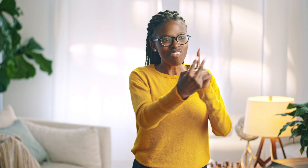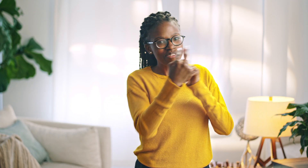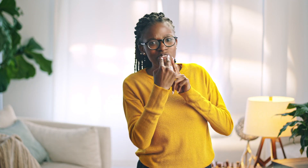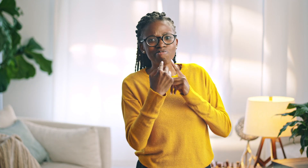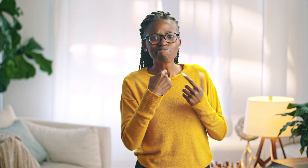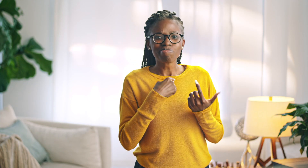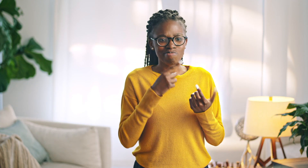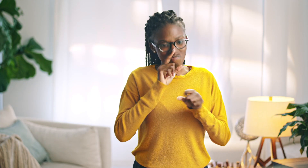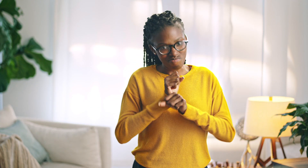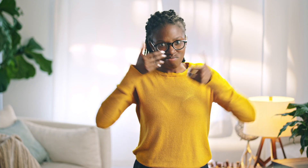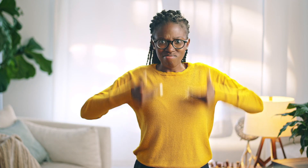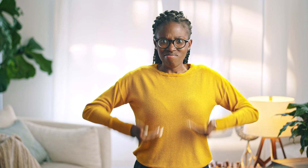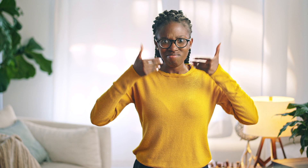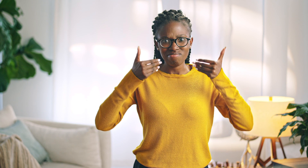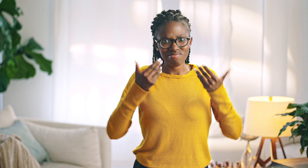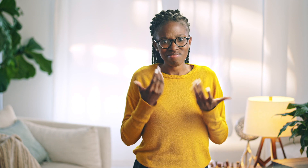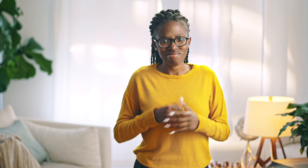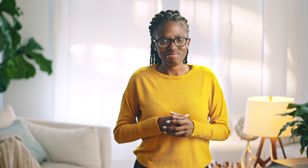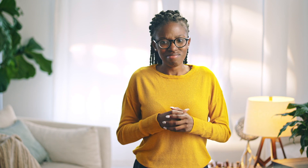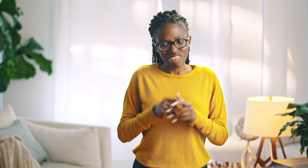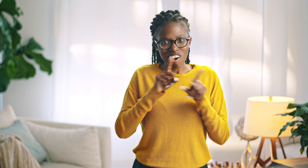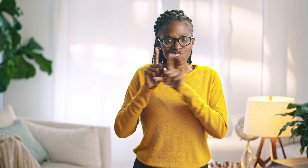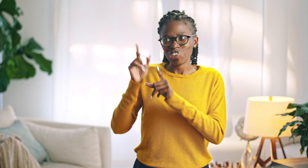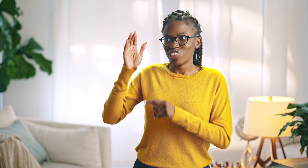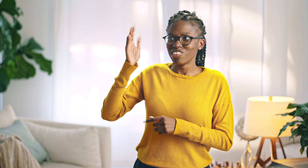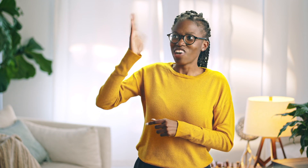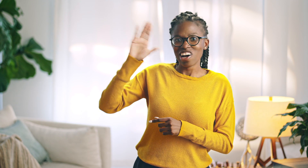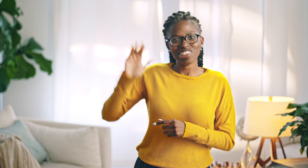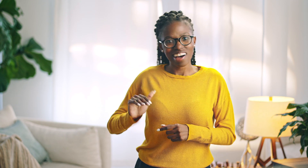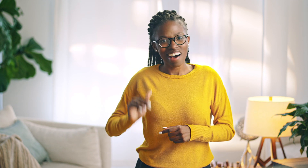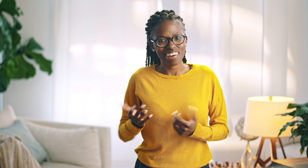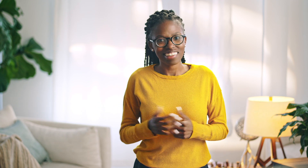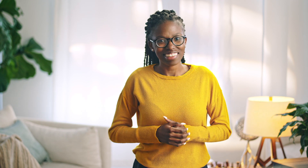I want them to see me for who I truly am-- a child of God.